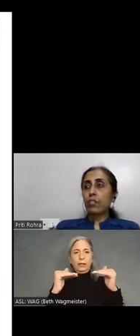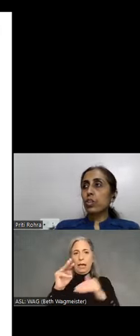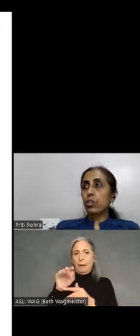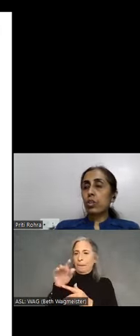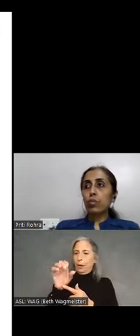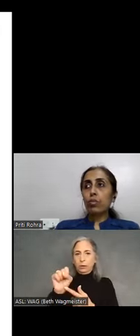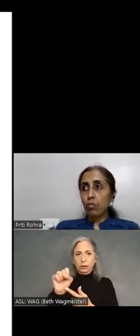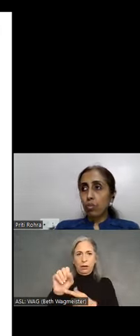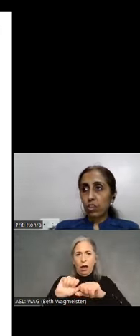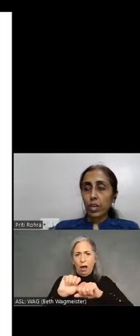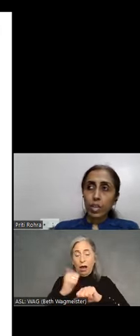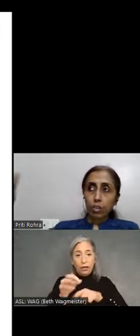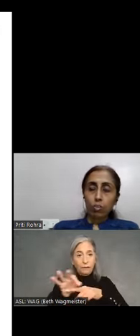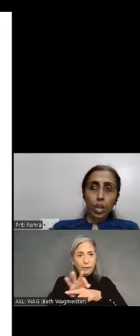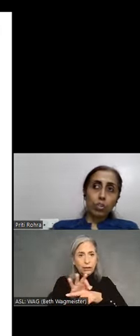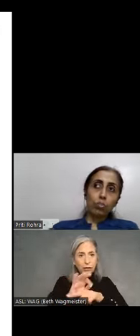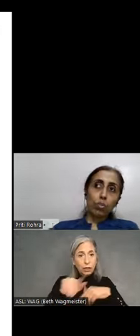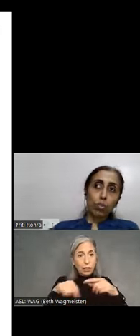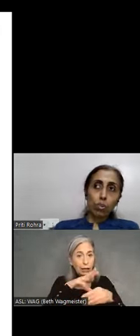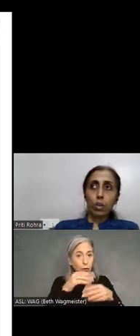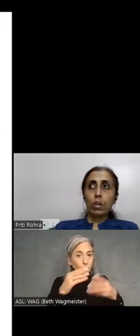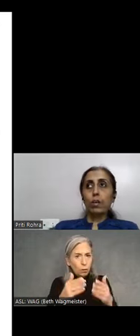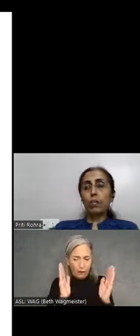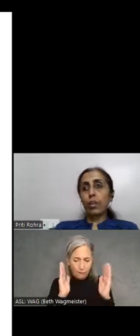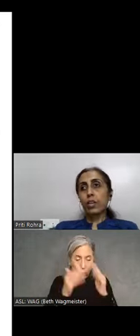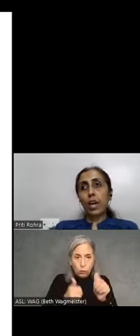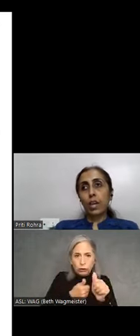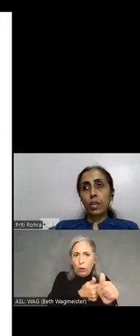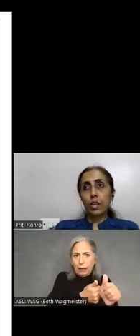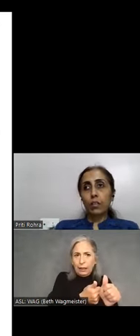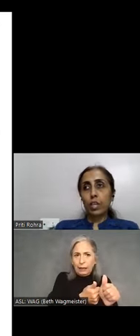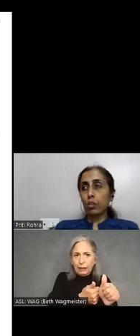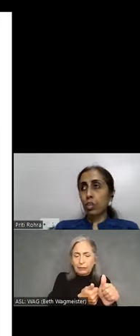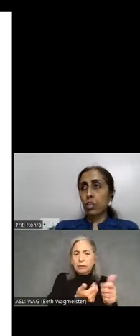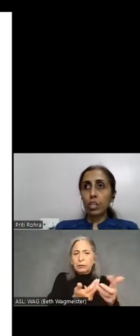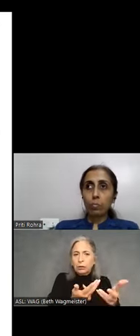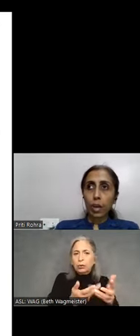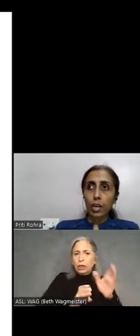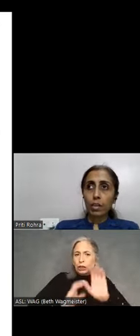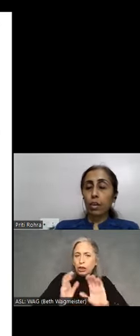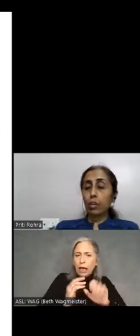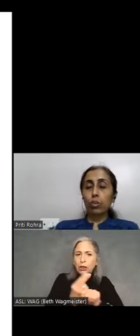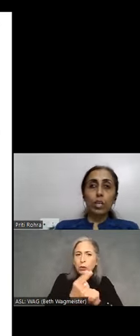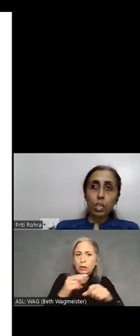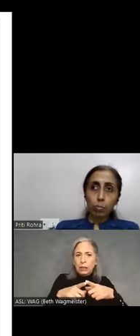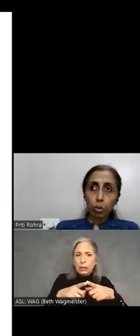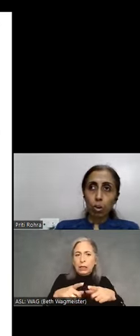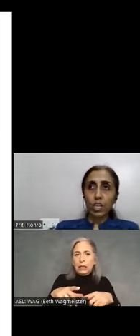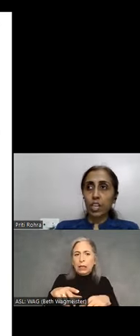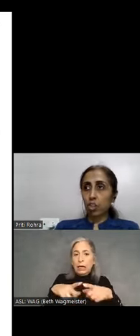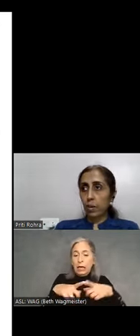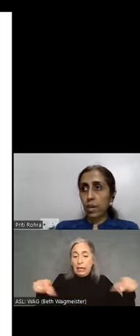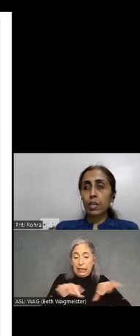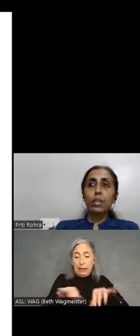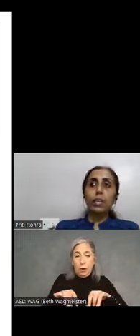features include focus checking. So as you go you can navigating using a keyboard, a touch pad,